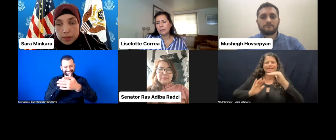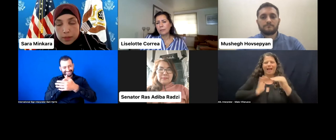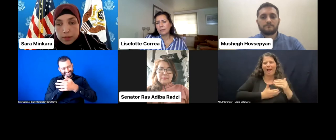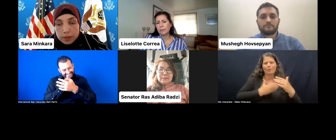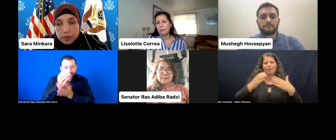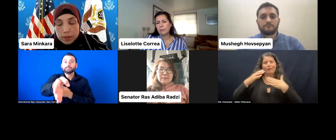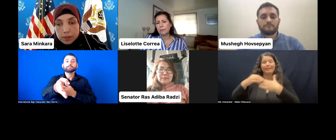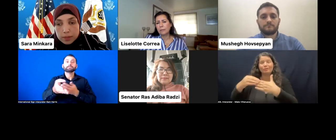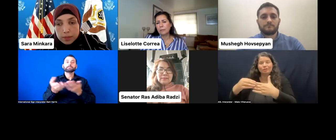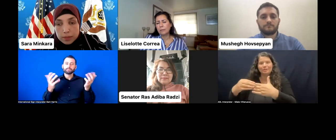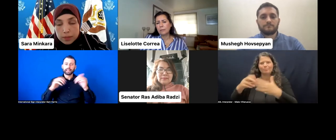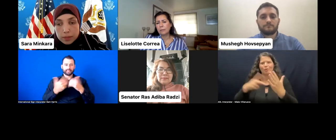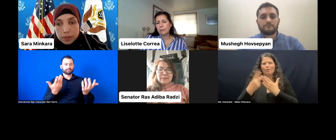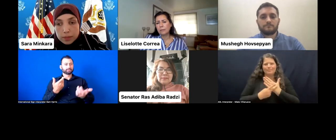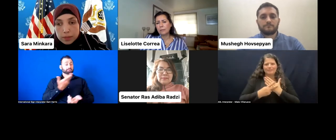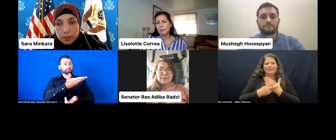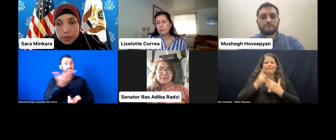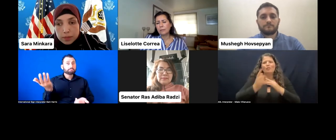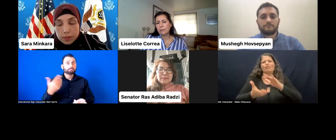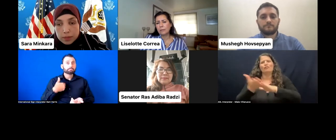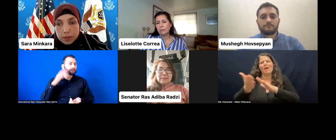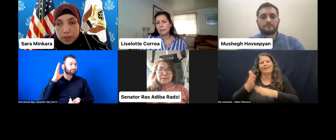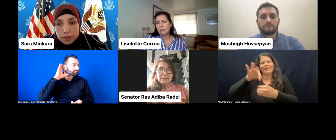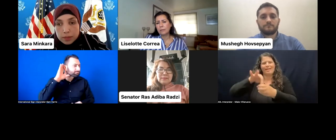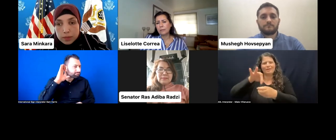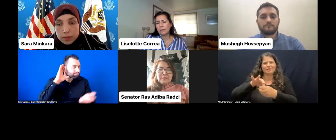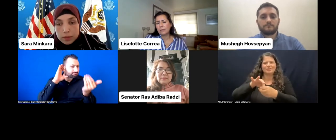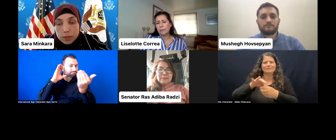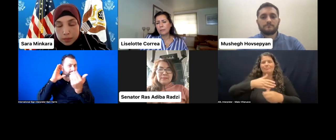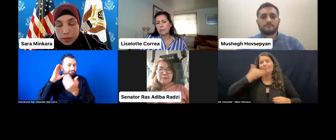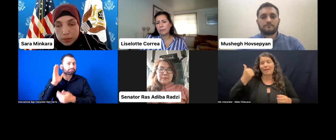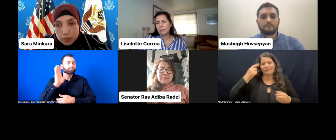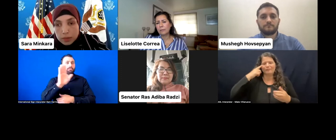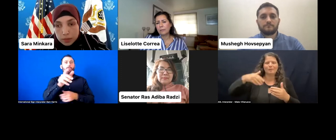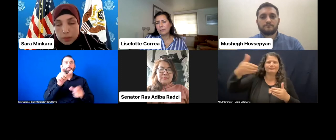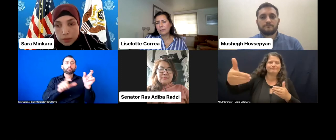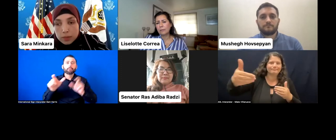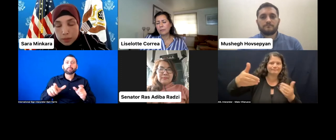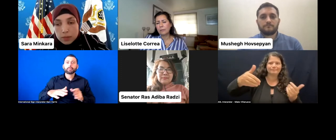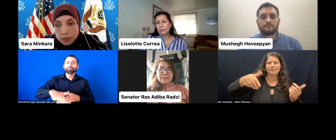program for running the elections maybe in 2023 maybe.